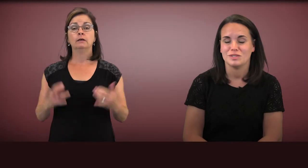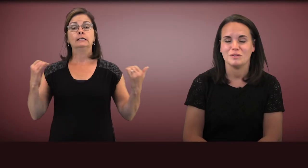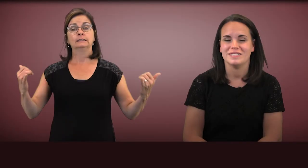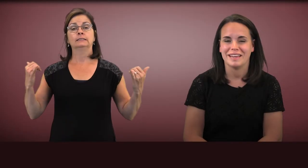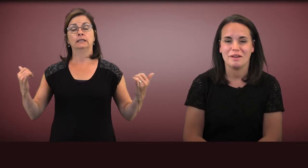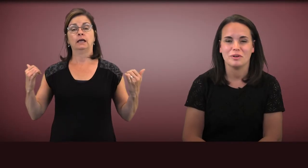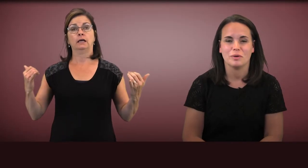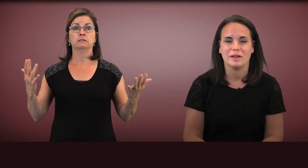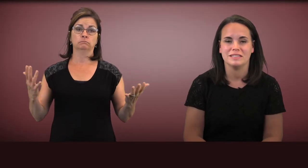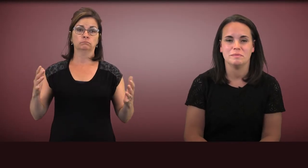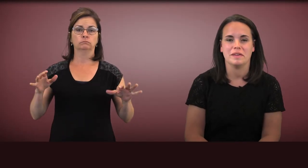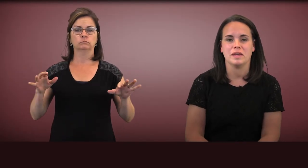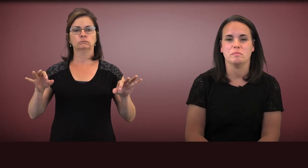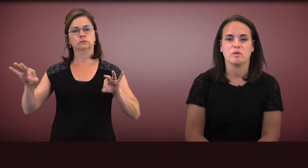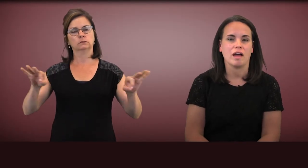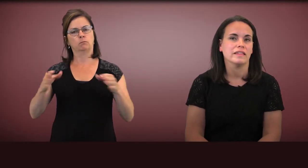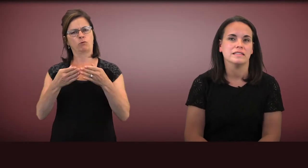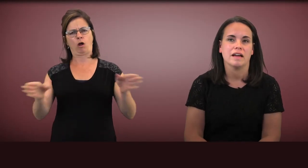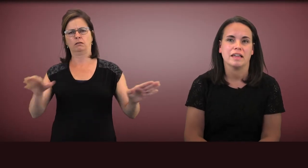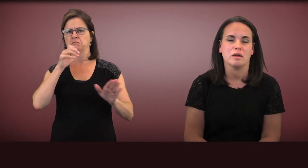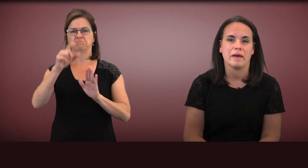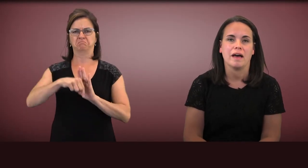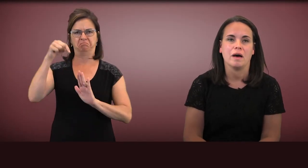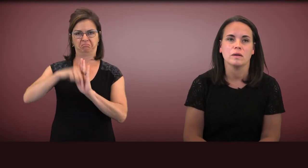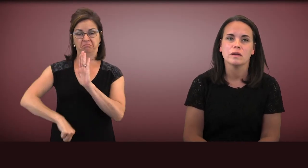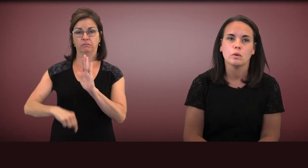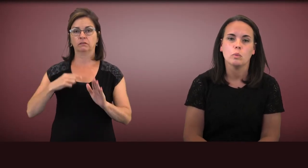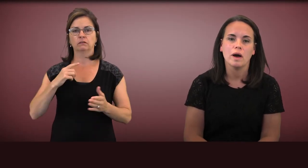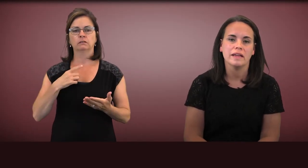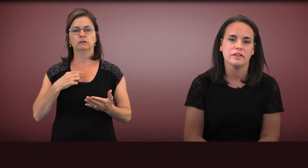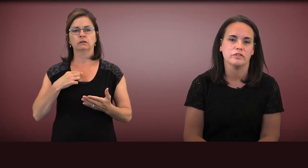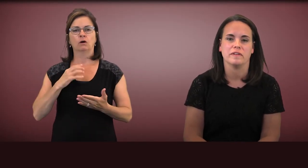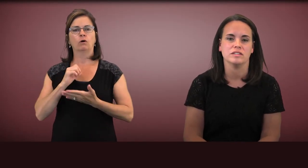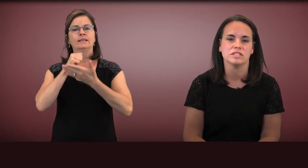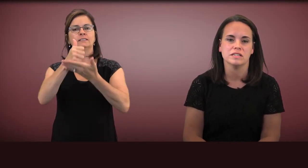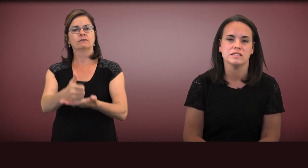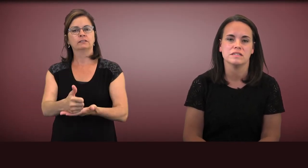Today, we are going to be broadly talking about what interventions